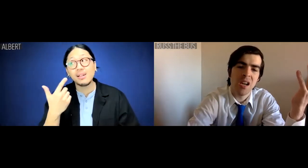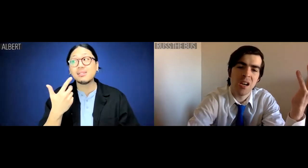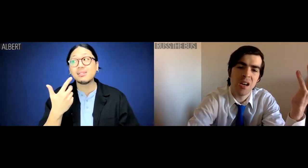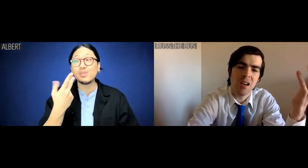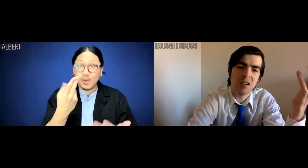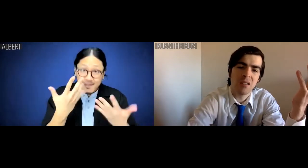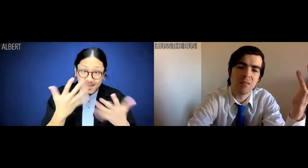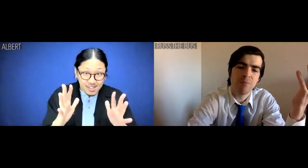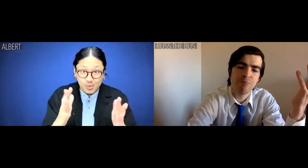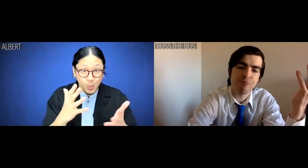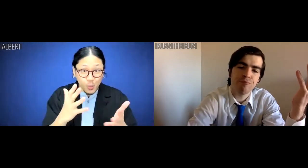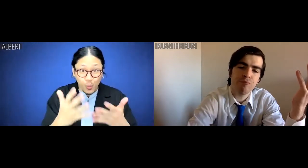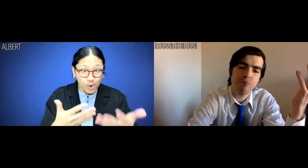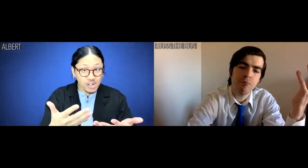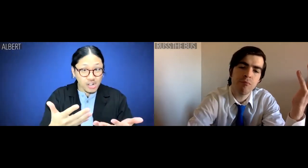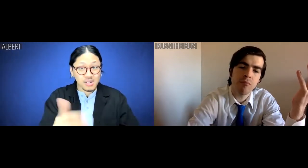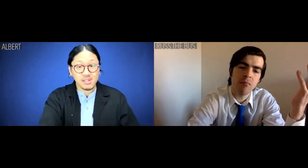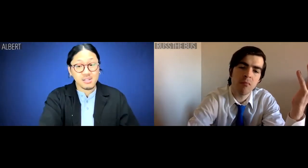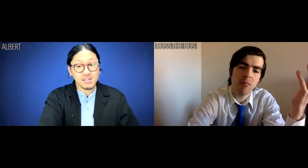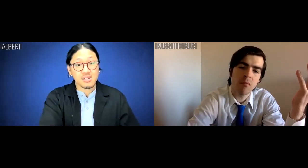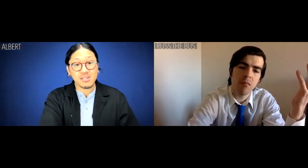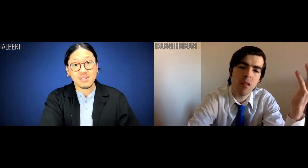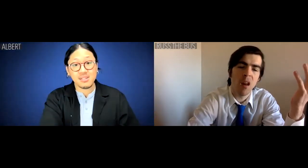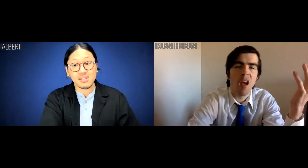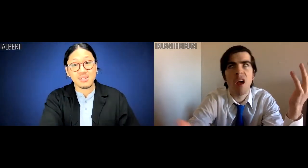Albert: Yes, it IS boring. So we good here or ...?